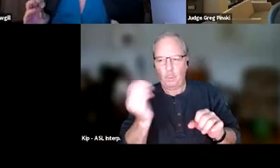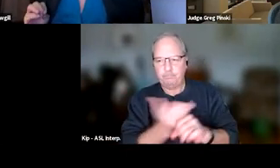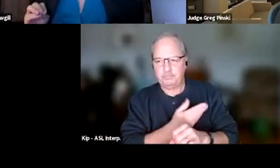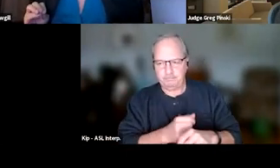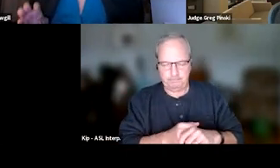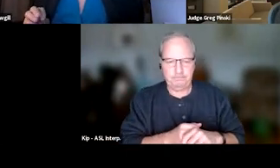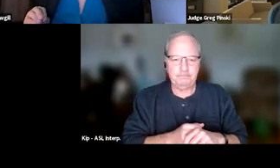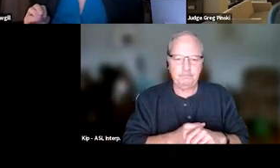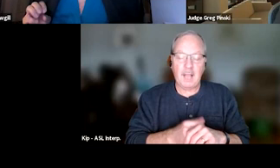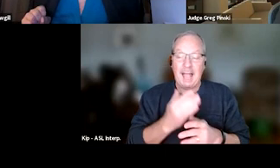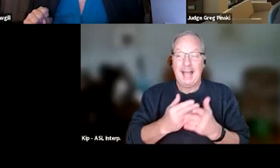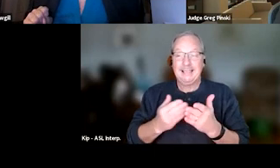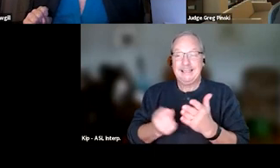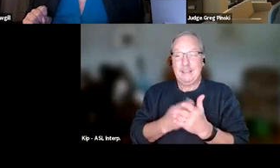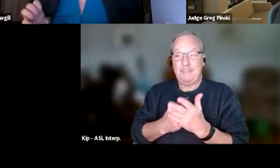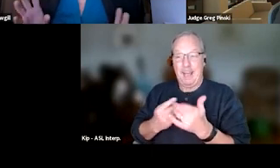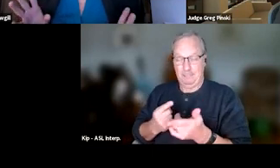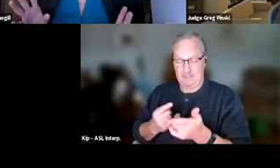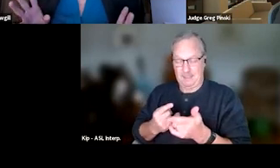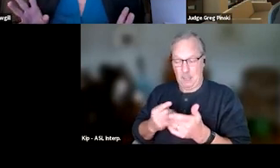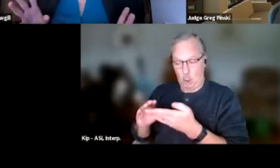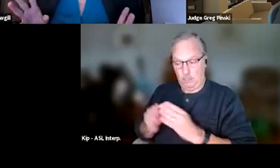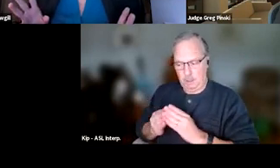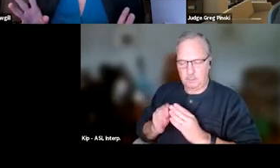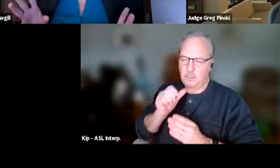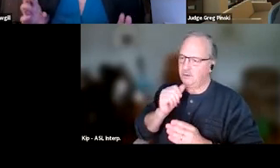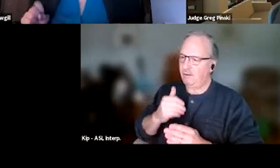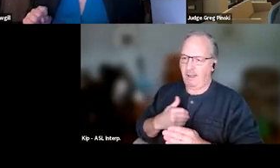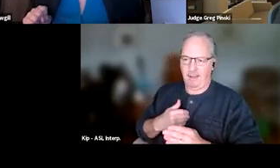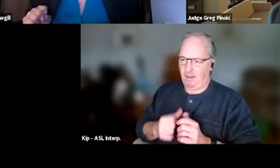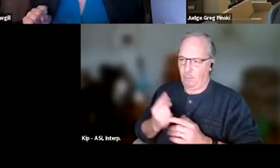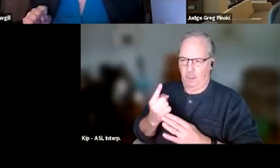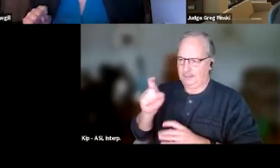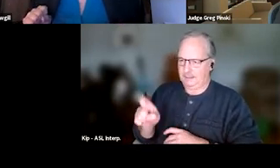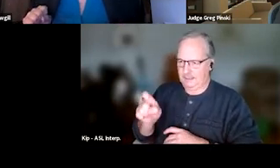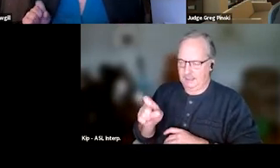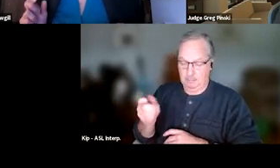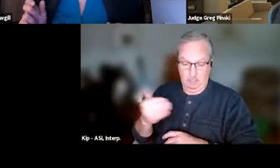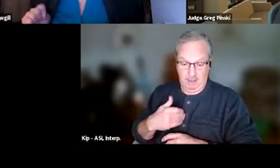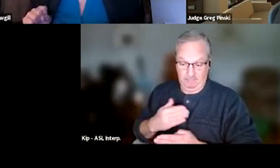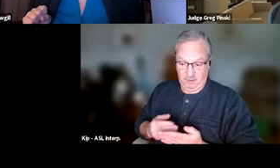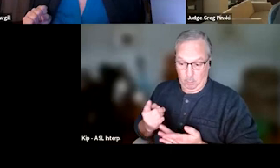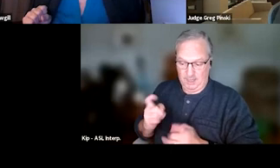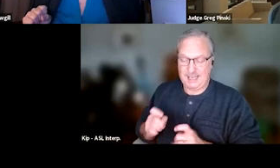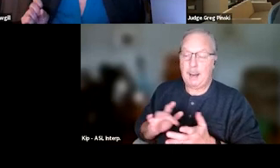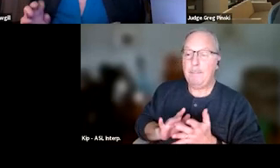is sometimes, in our communities, we don't have what everyone needs. You may have someone that needs medication-assisted treatment,